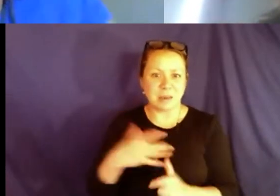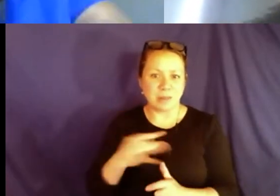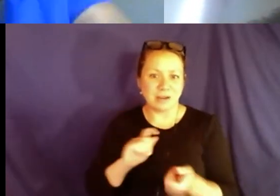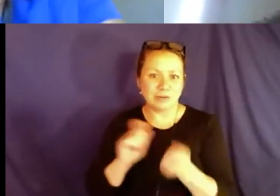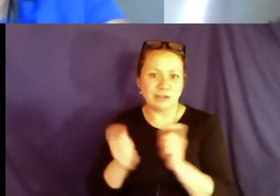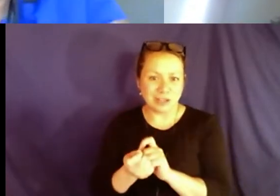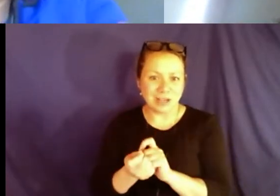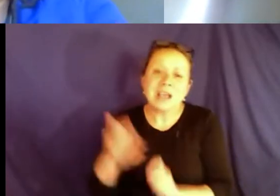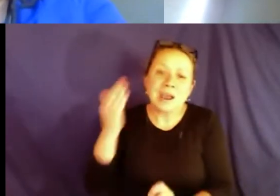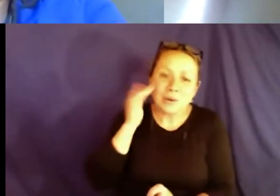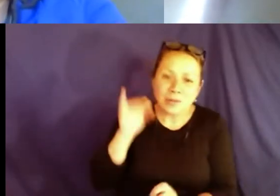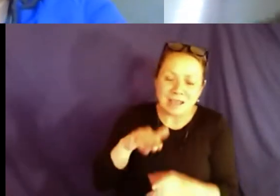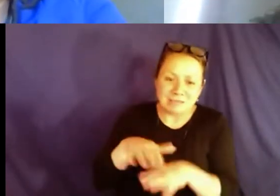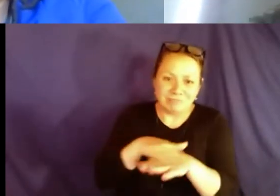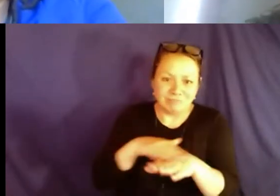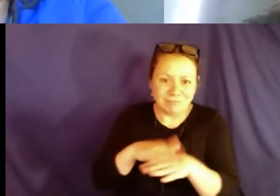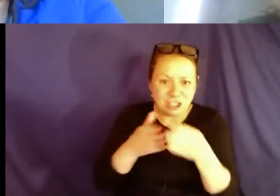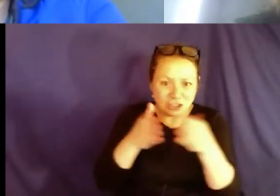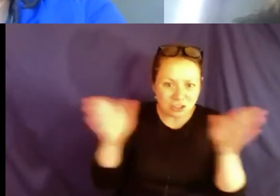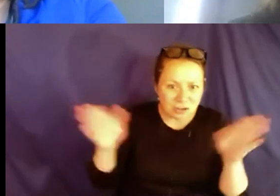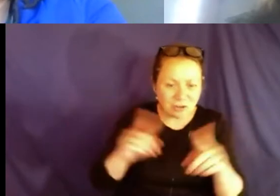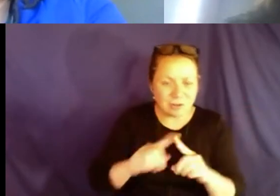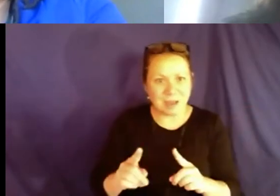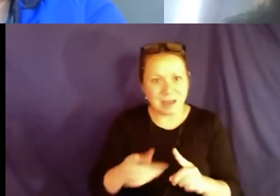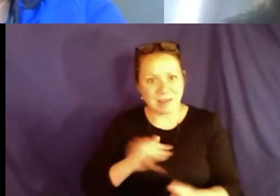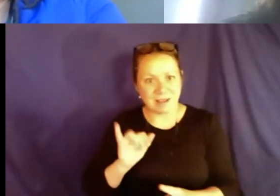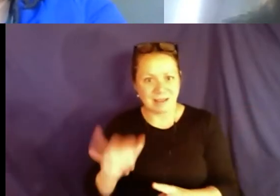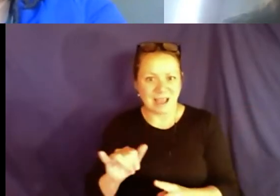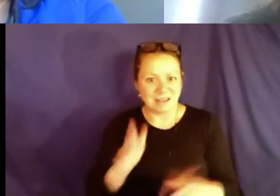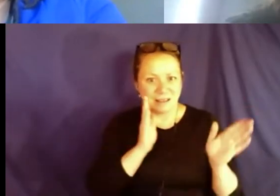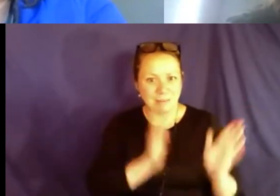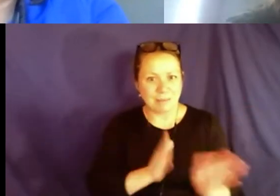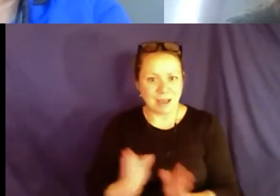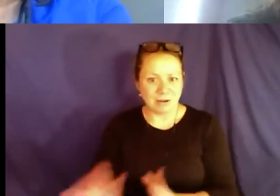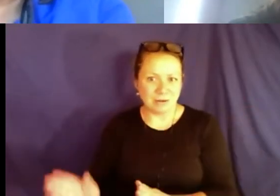students. I think that's the biggest